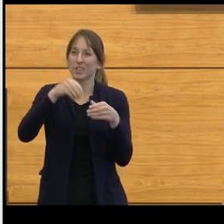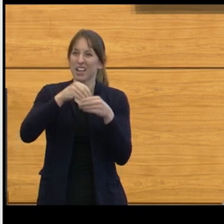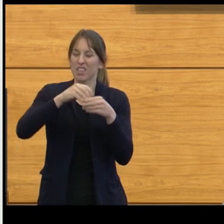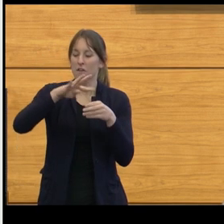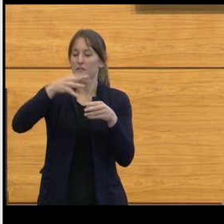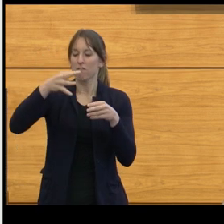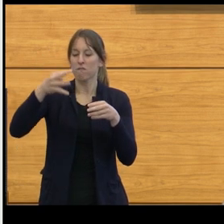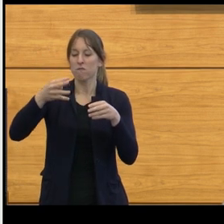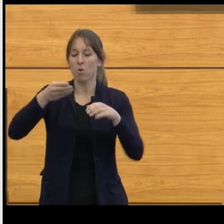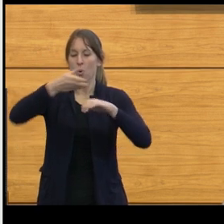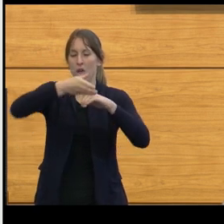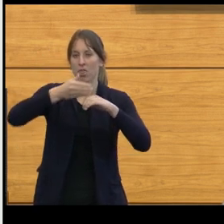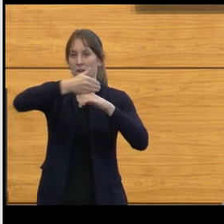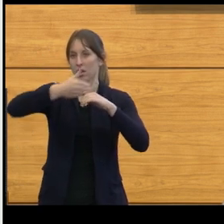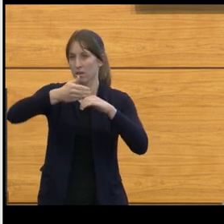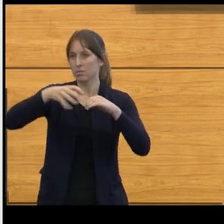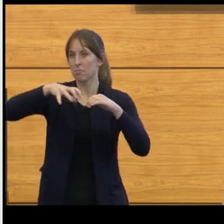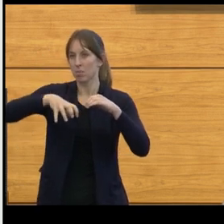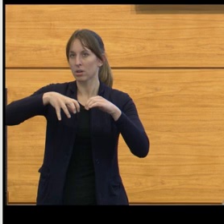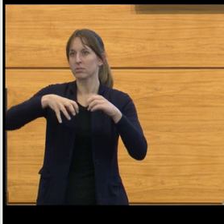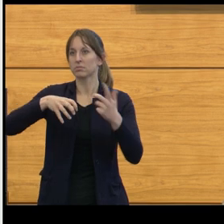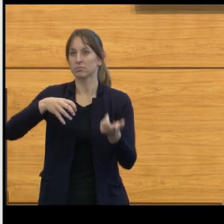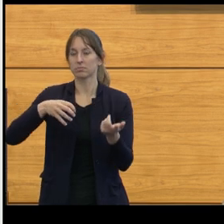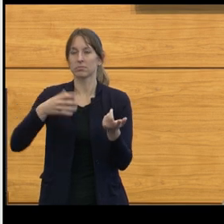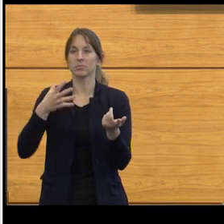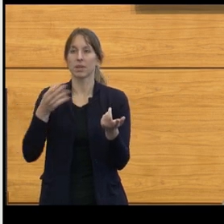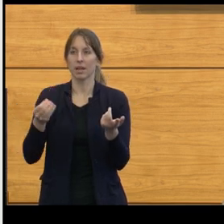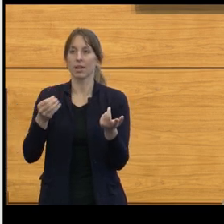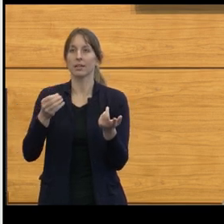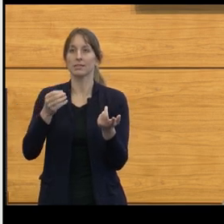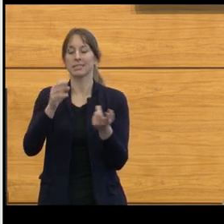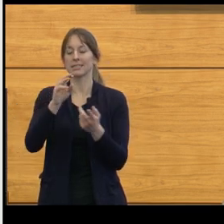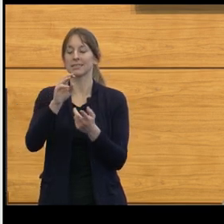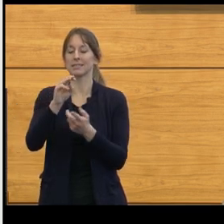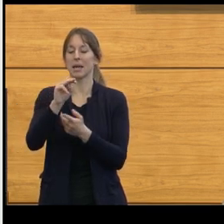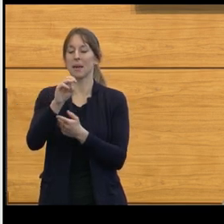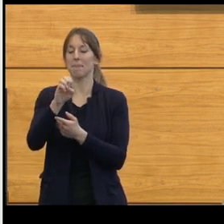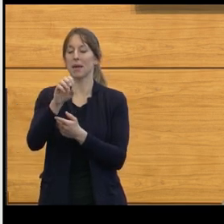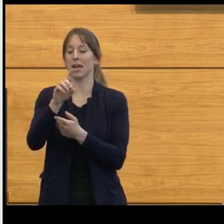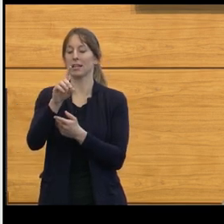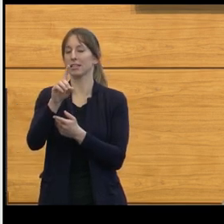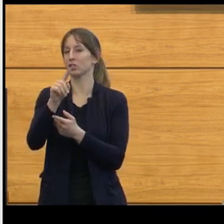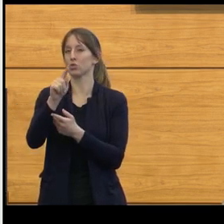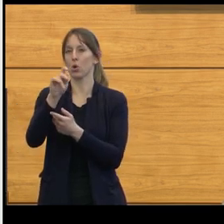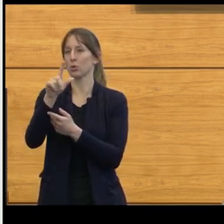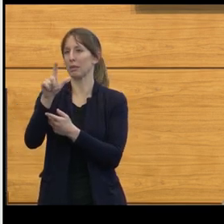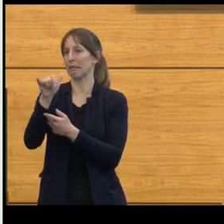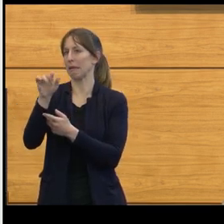and in fact turns out to be a medulloblastoma. And years ago, this is how we looked at these tumors.